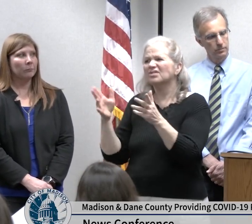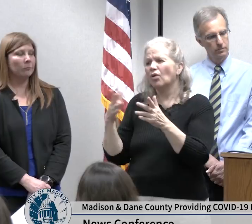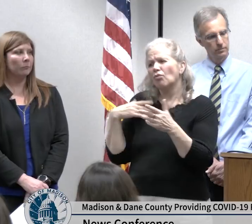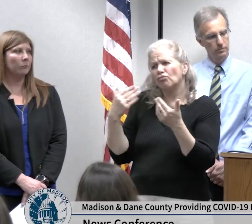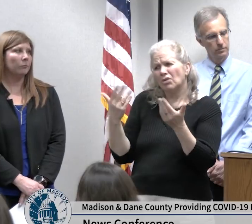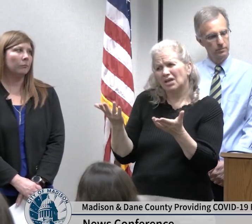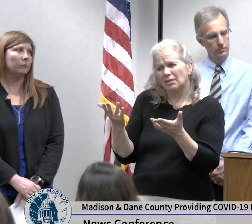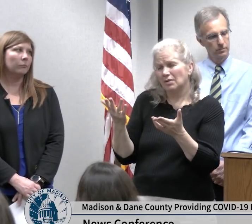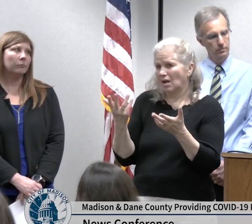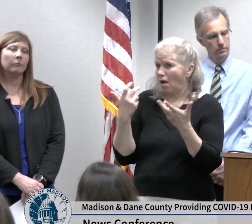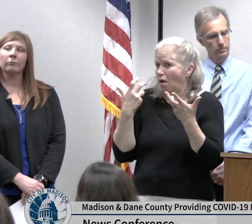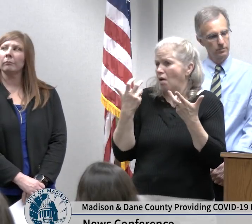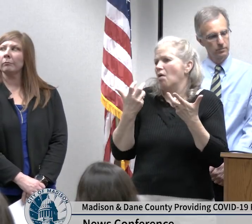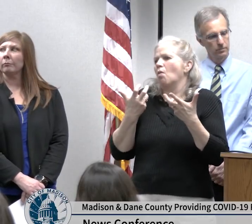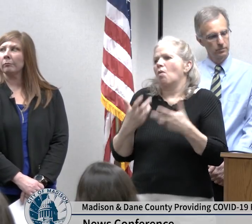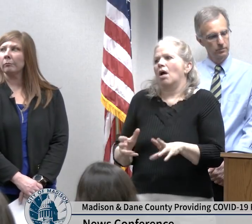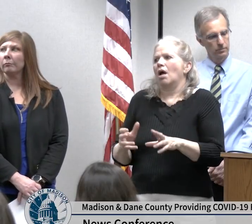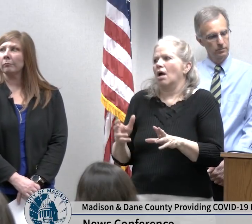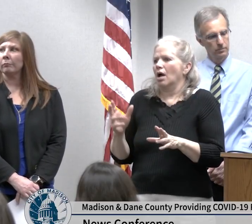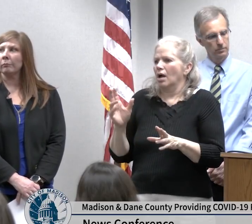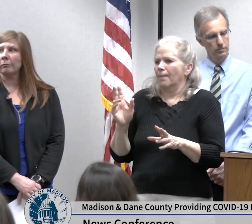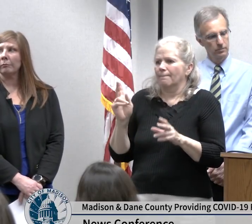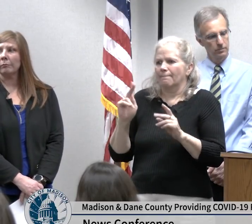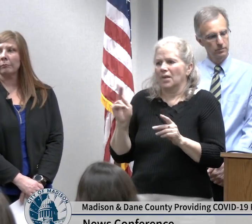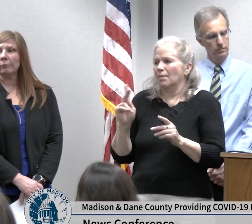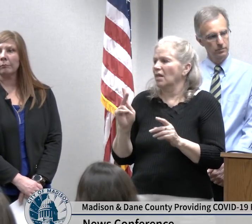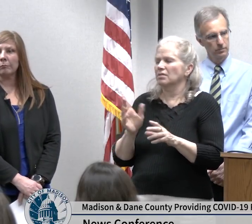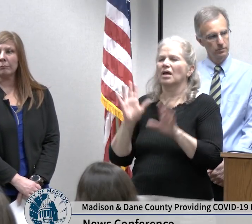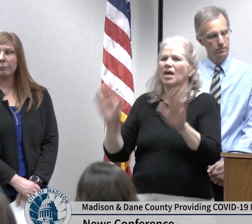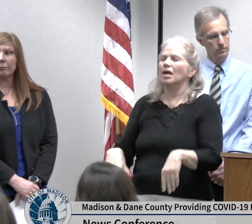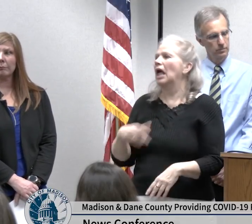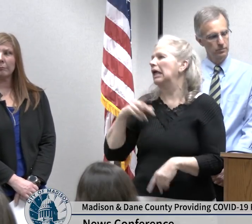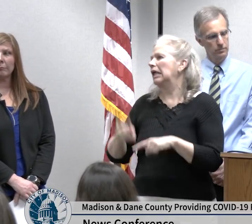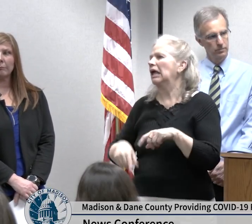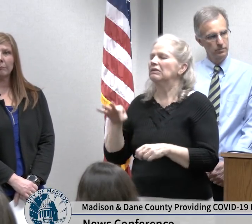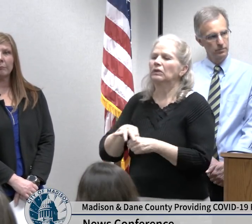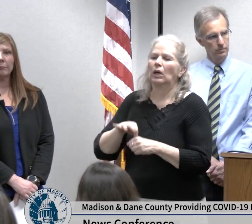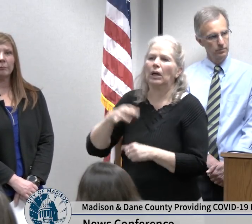disenfranchised and because of this virus so we'd certainly encourage people